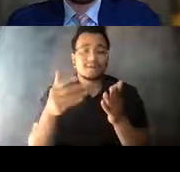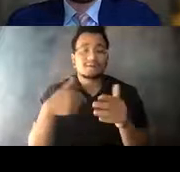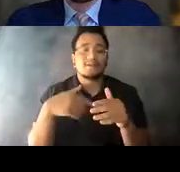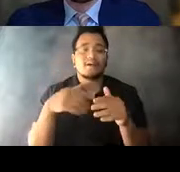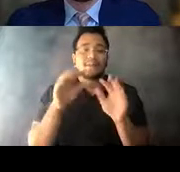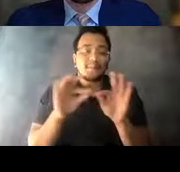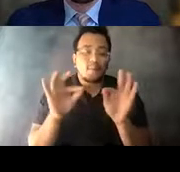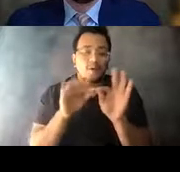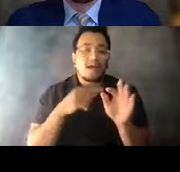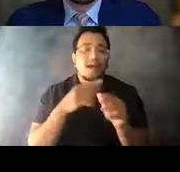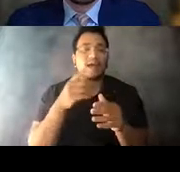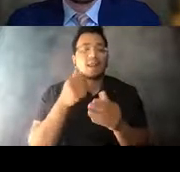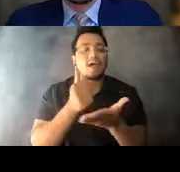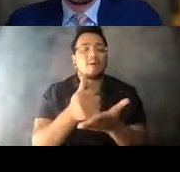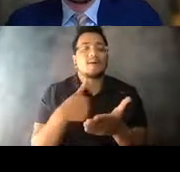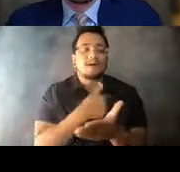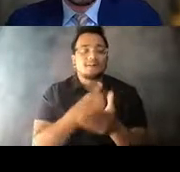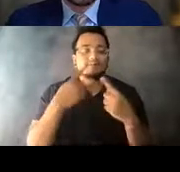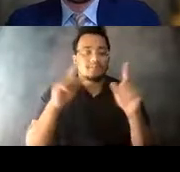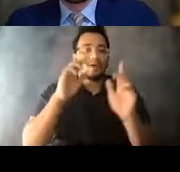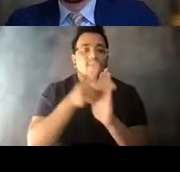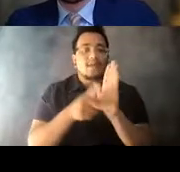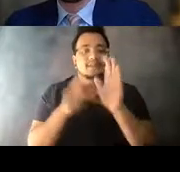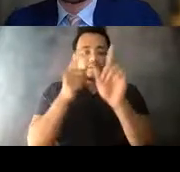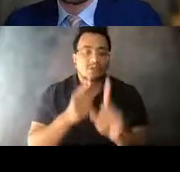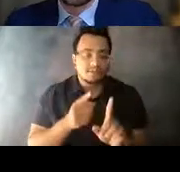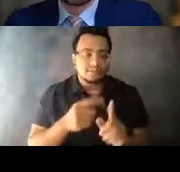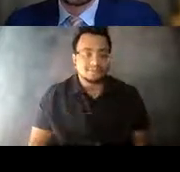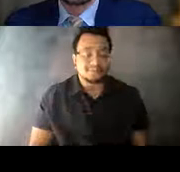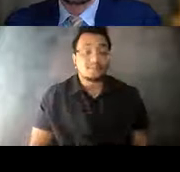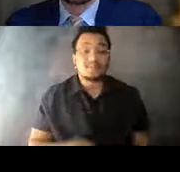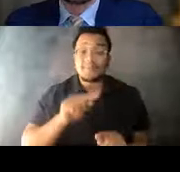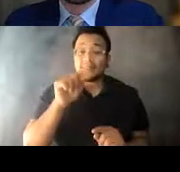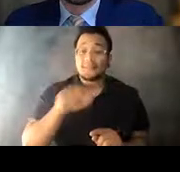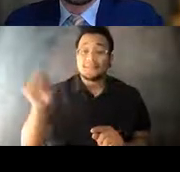and critical to achieving these policy objectives. 14:31:19 Not many states operate transit systems themselves.